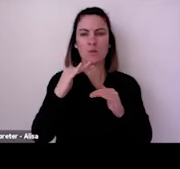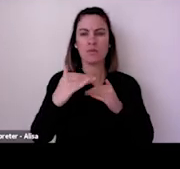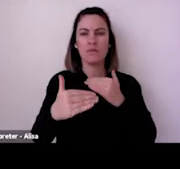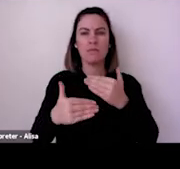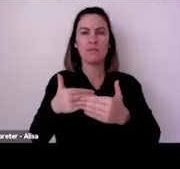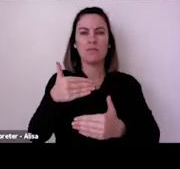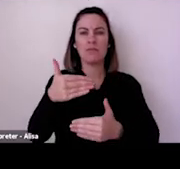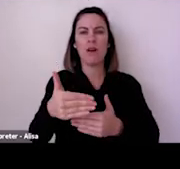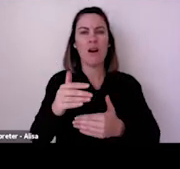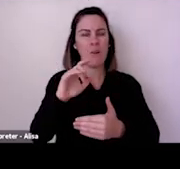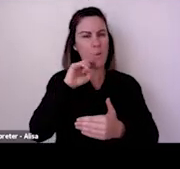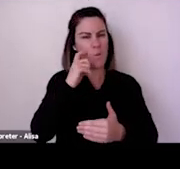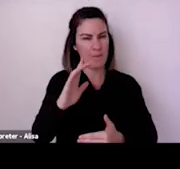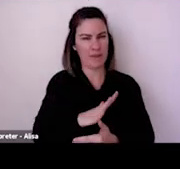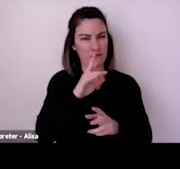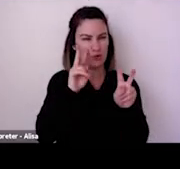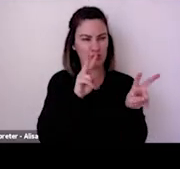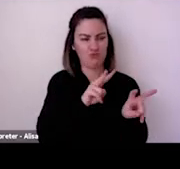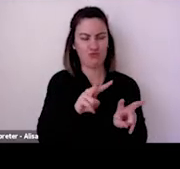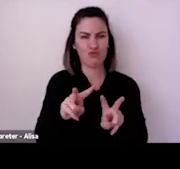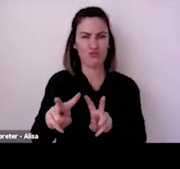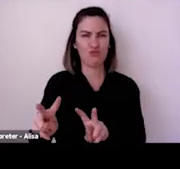artists and, yeah, that there's sort of a flow on effect.